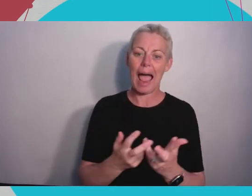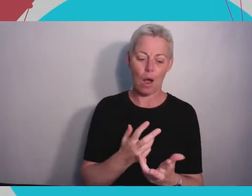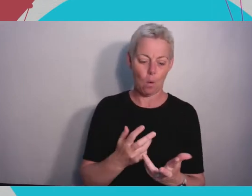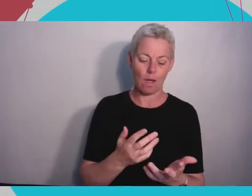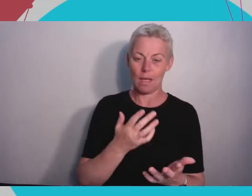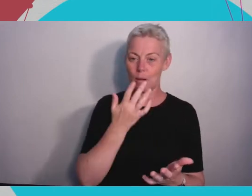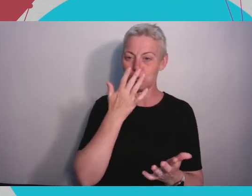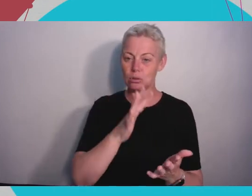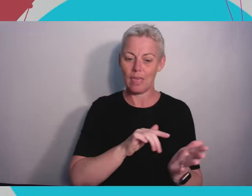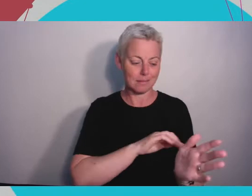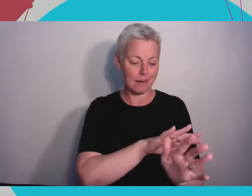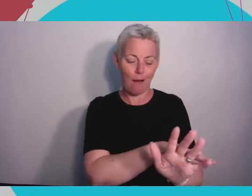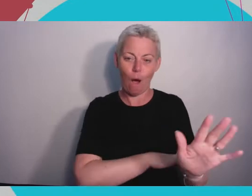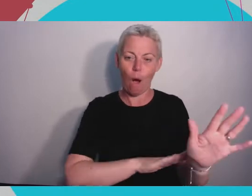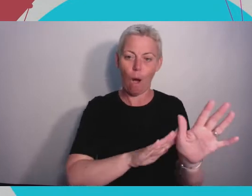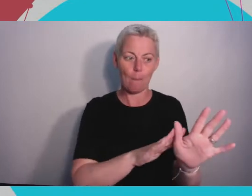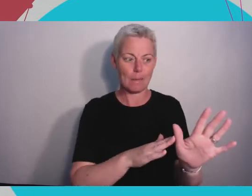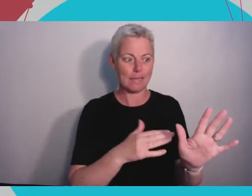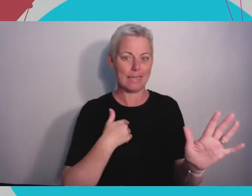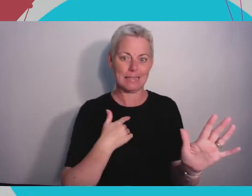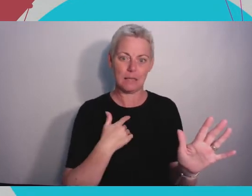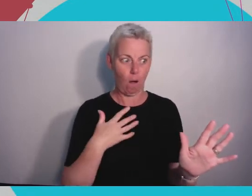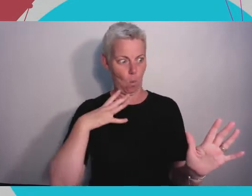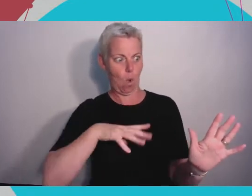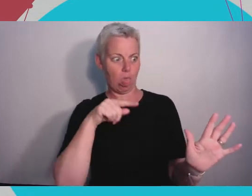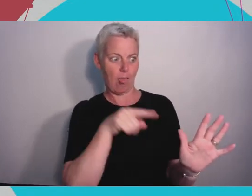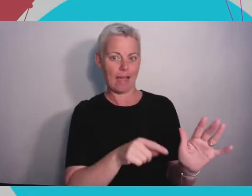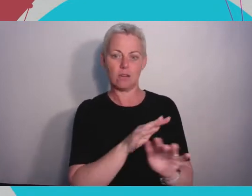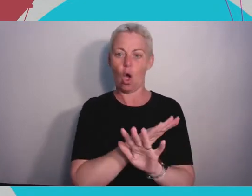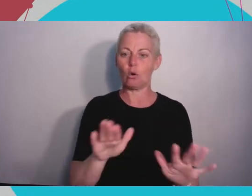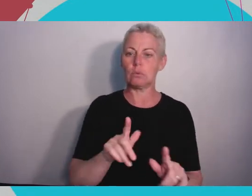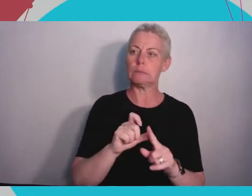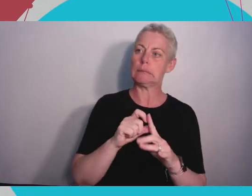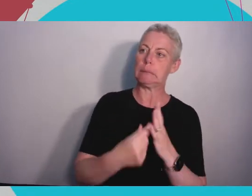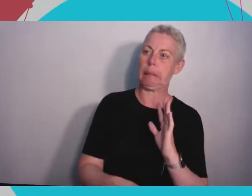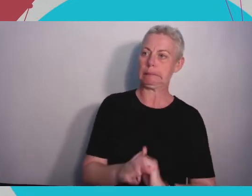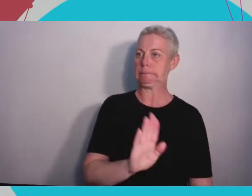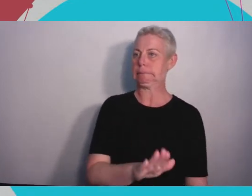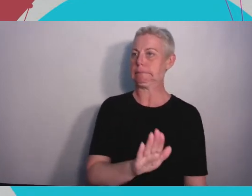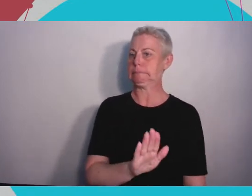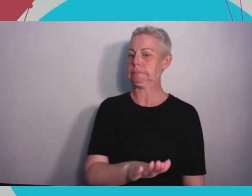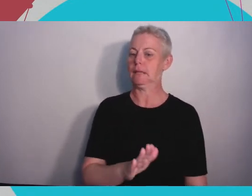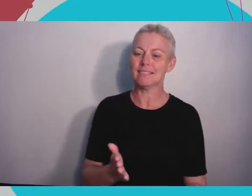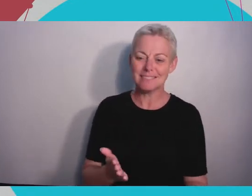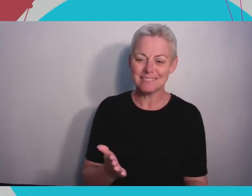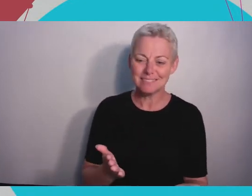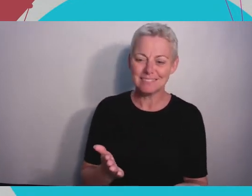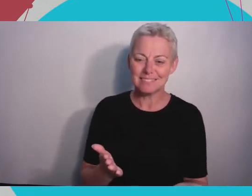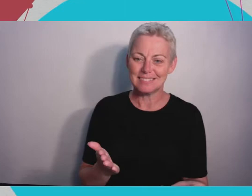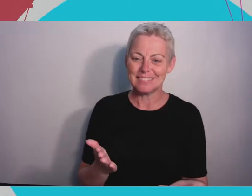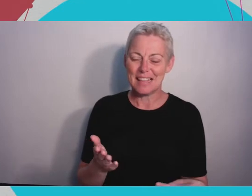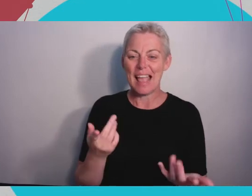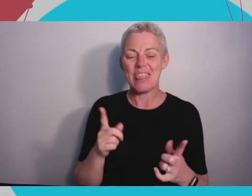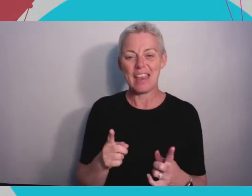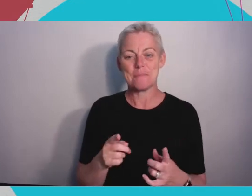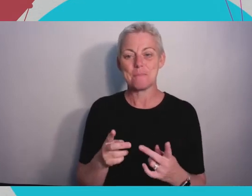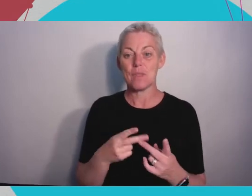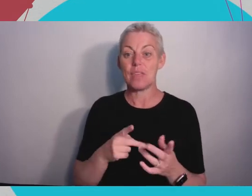is super cool. Outside of that I think there's Leap Motion was a start up that definitely